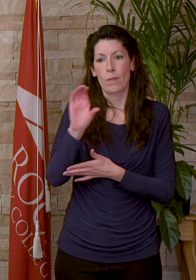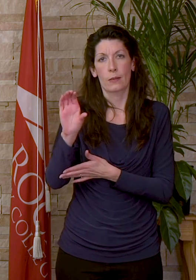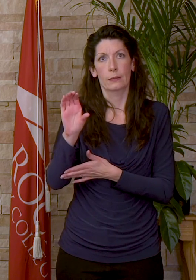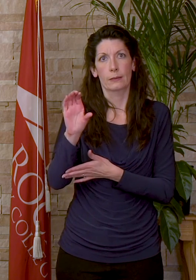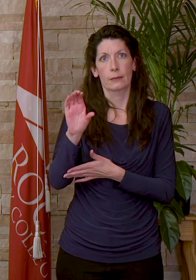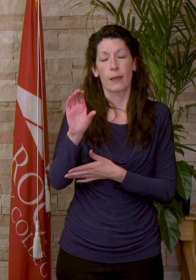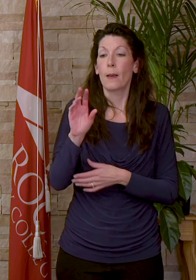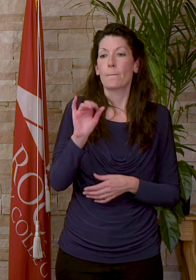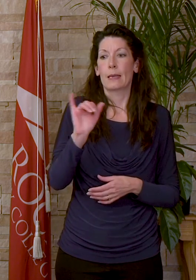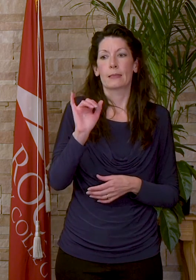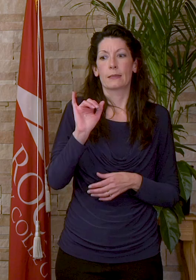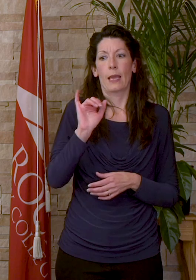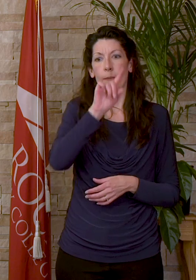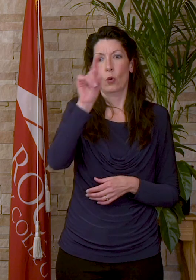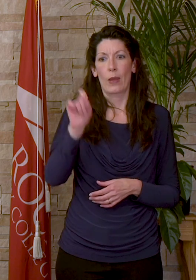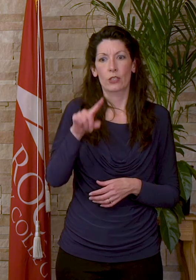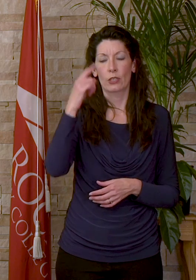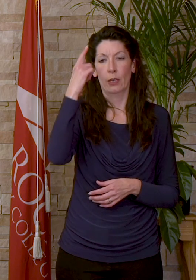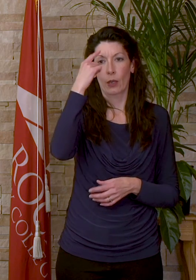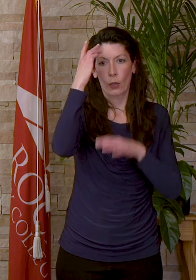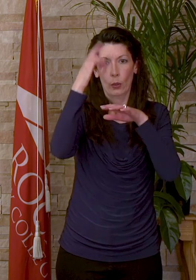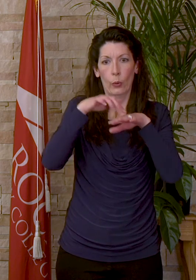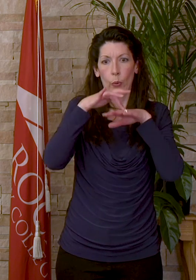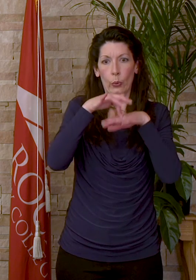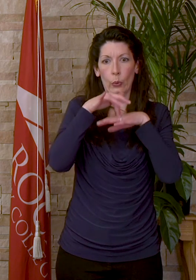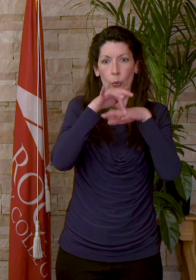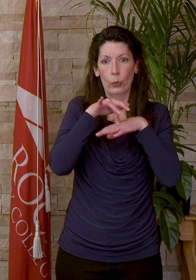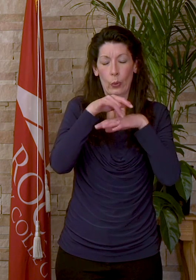the same question kept spinning in my mind. Do I have what it takes?